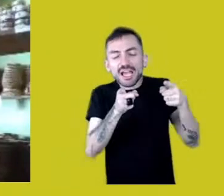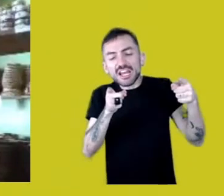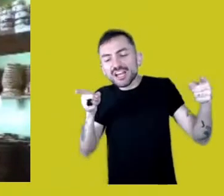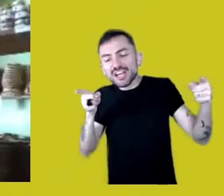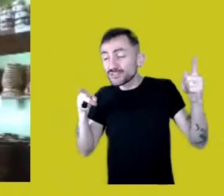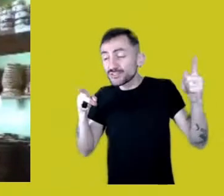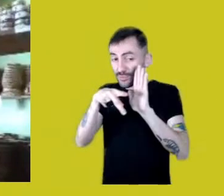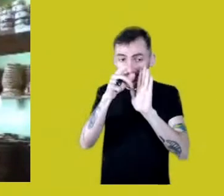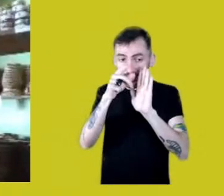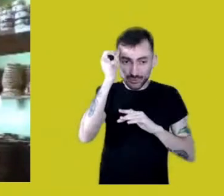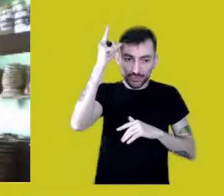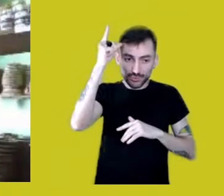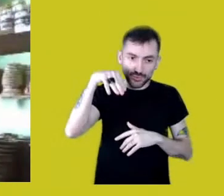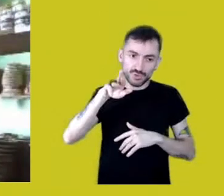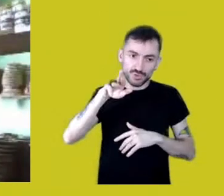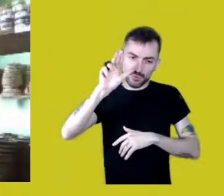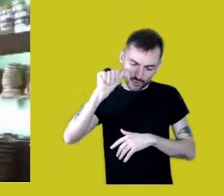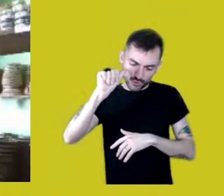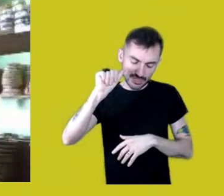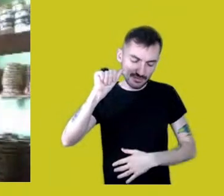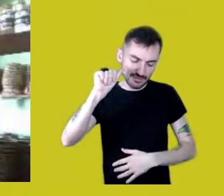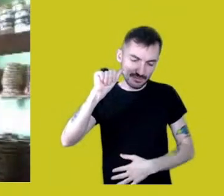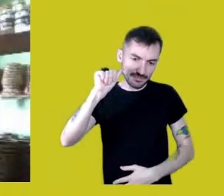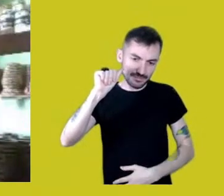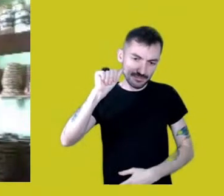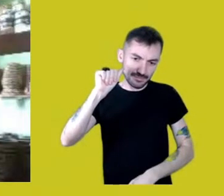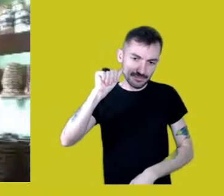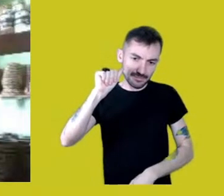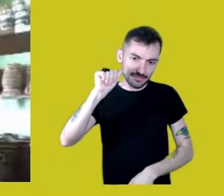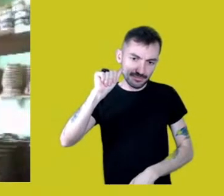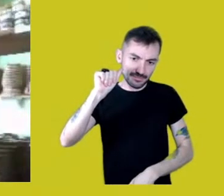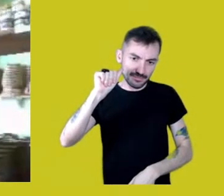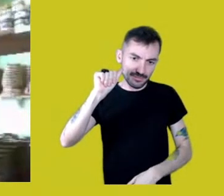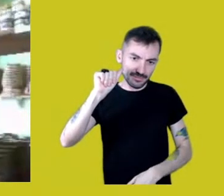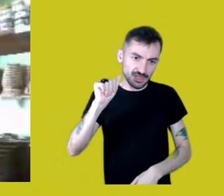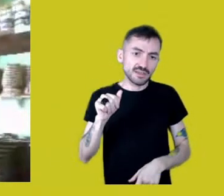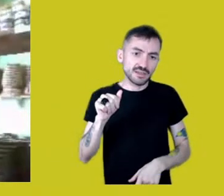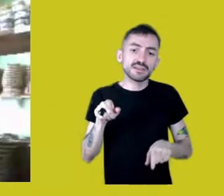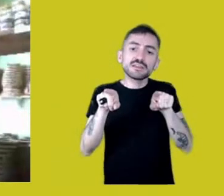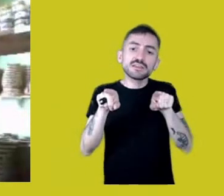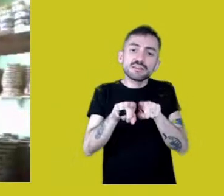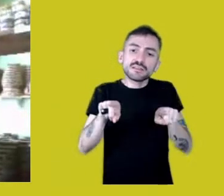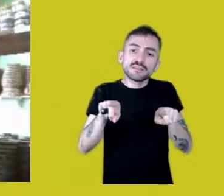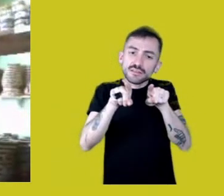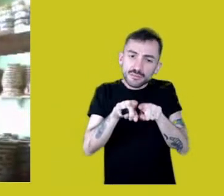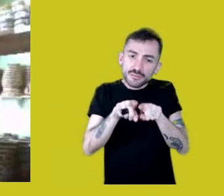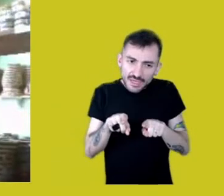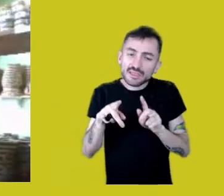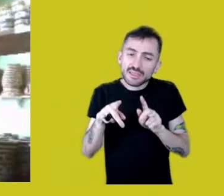bringing a representation of the pajelança ritual.